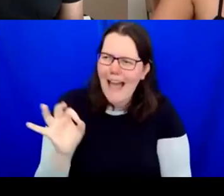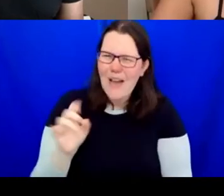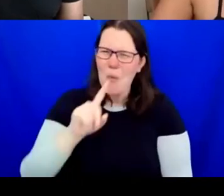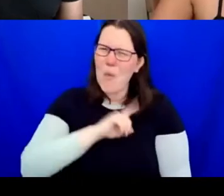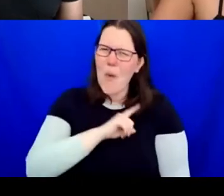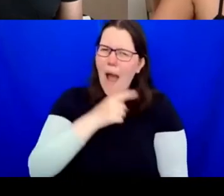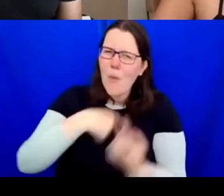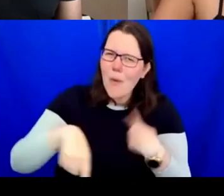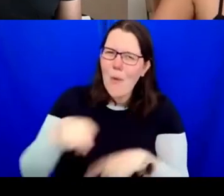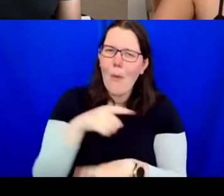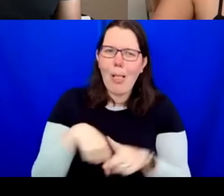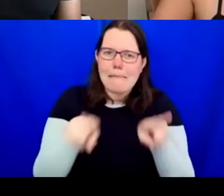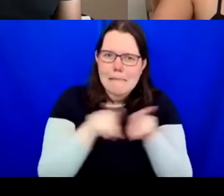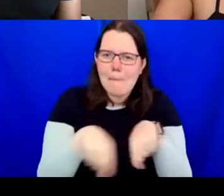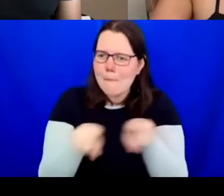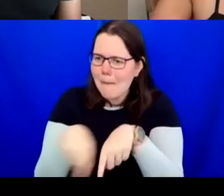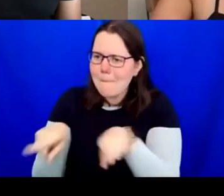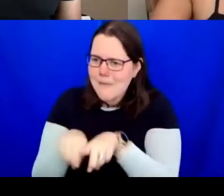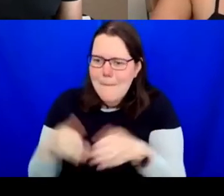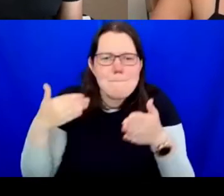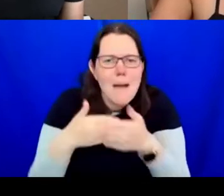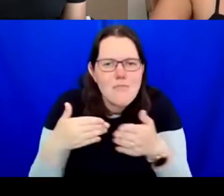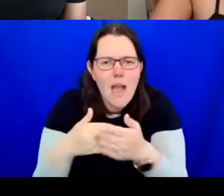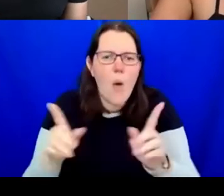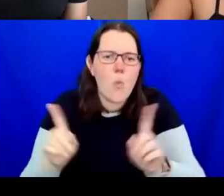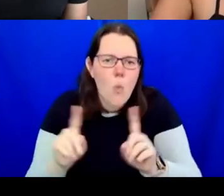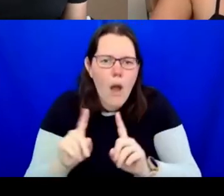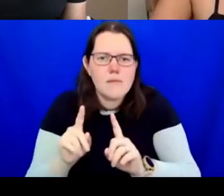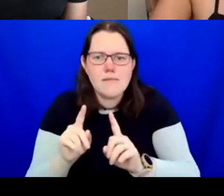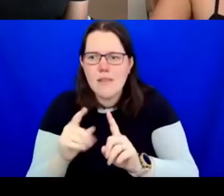but also what they were afraid of so it becomes an emotional piece of work as well. So,